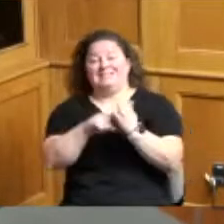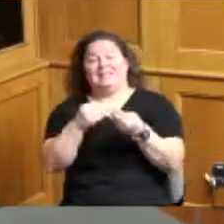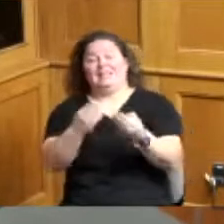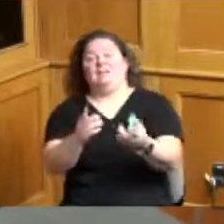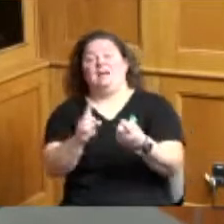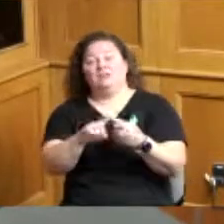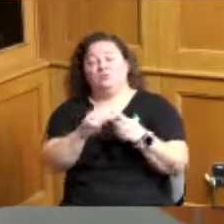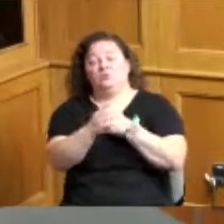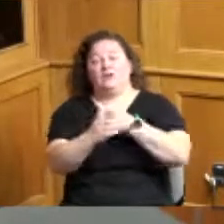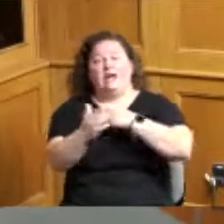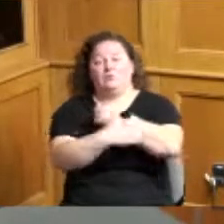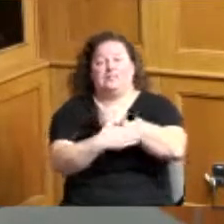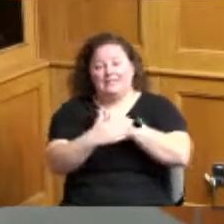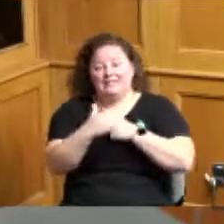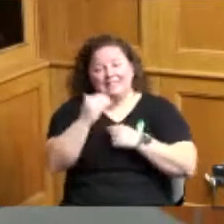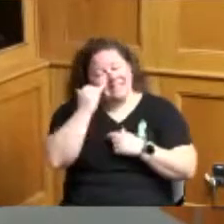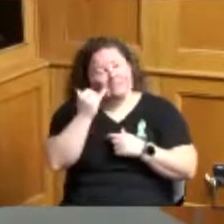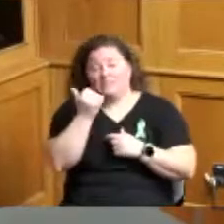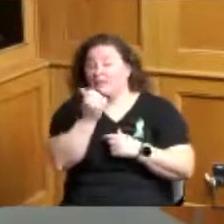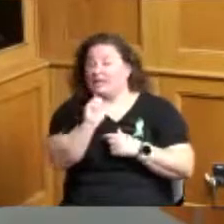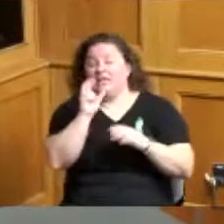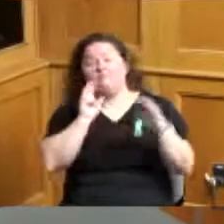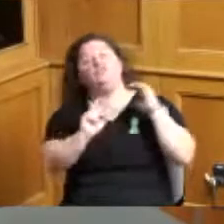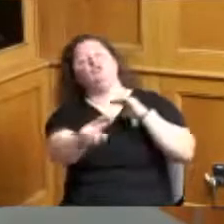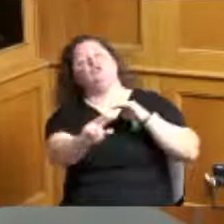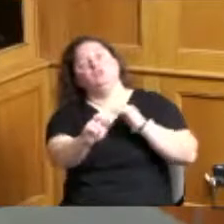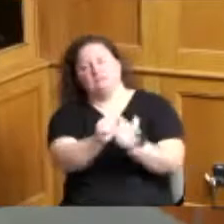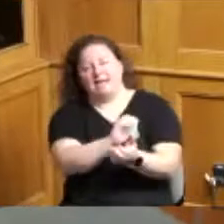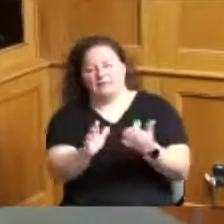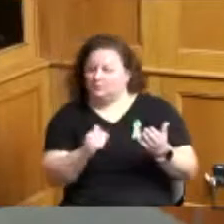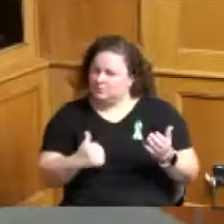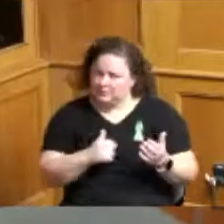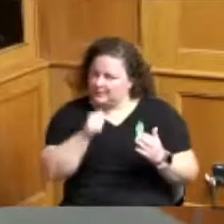for any future damage that may occur we of course don't anticipate that in exchange